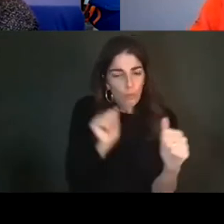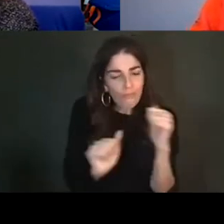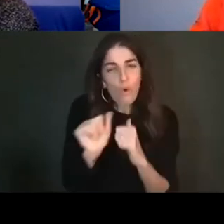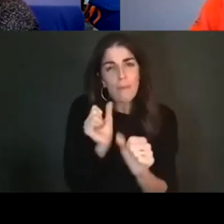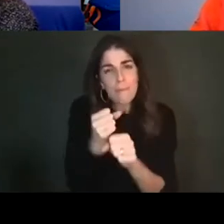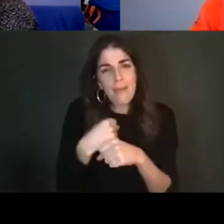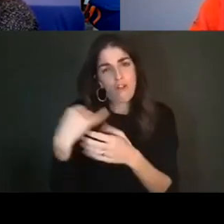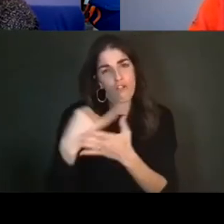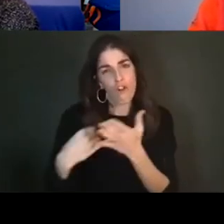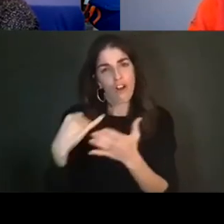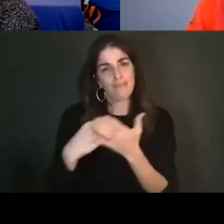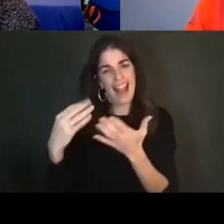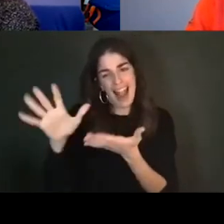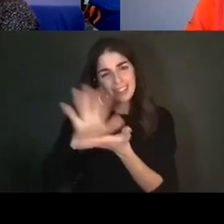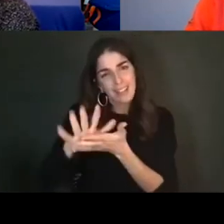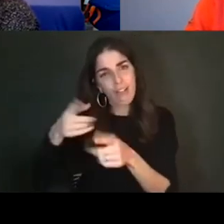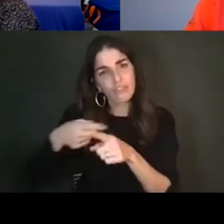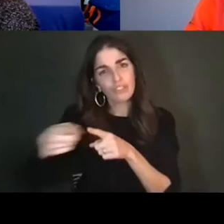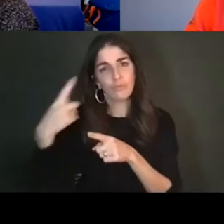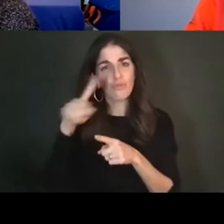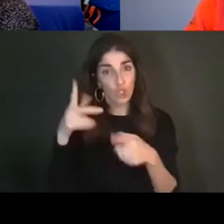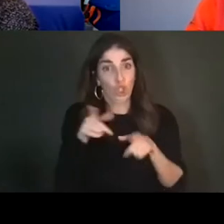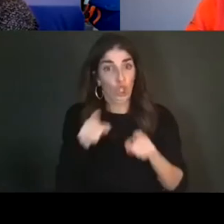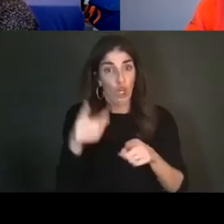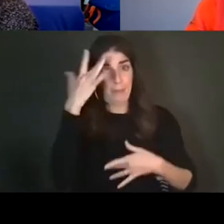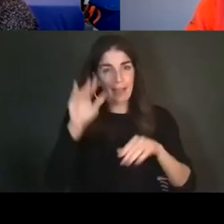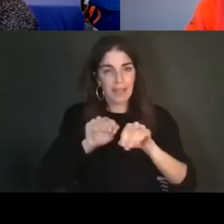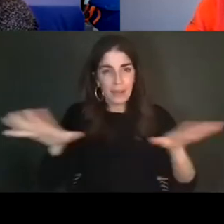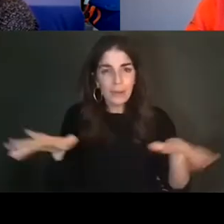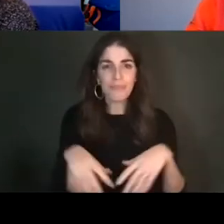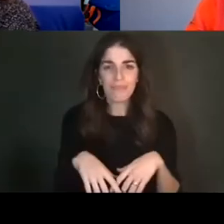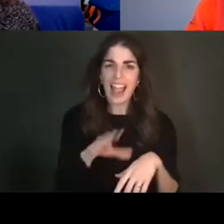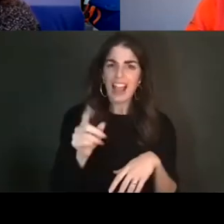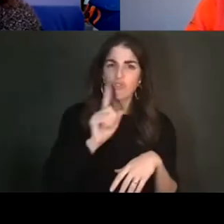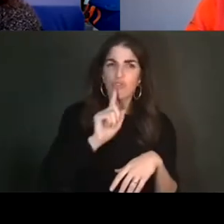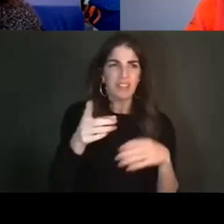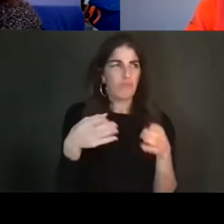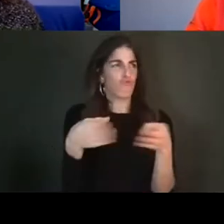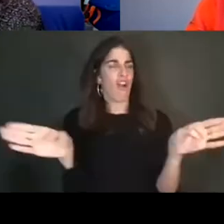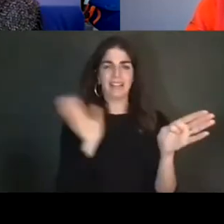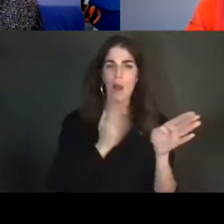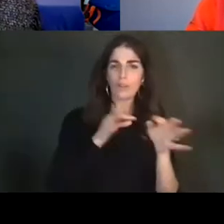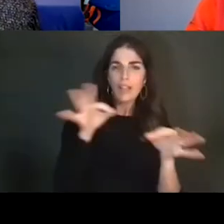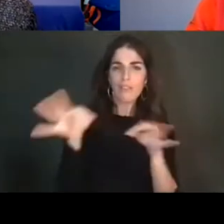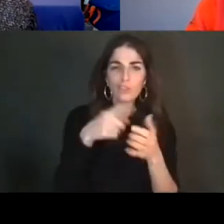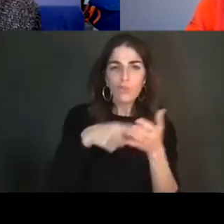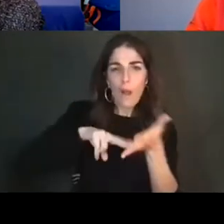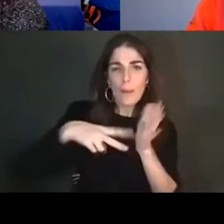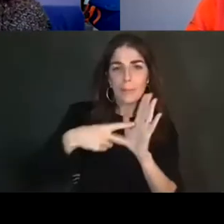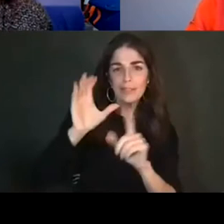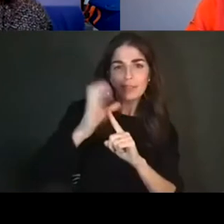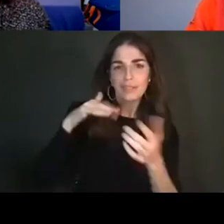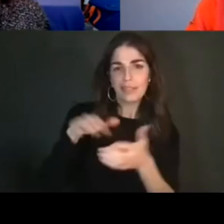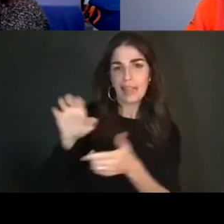a pandemic and broaden our definition of what constitutes ethnography. In this virtual gathering,